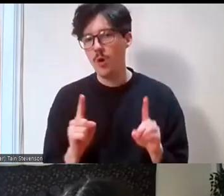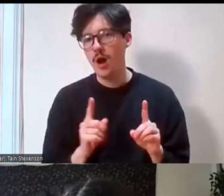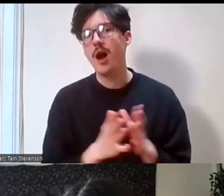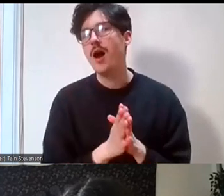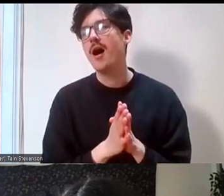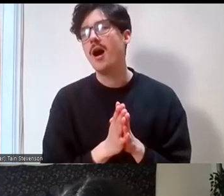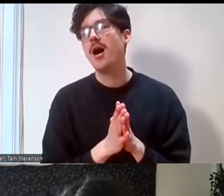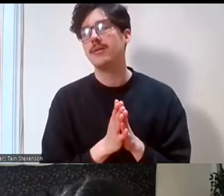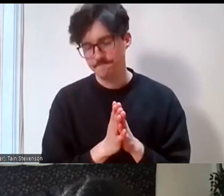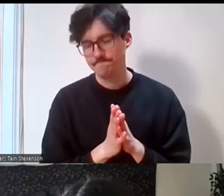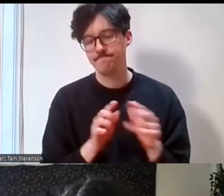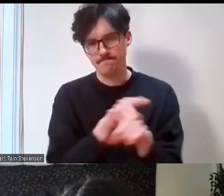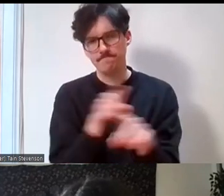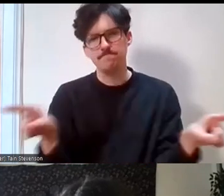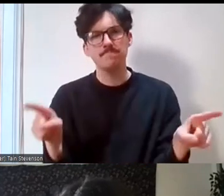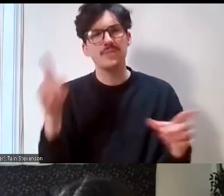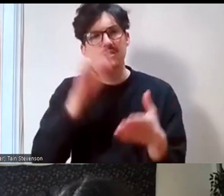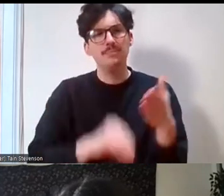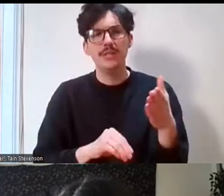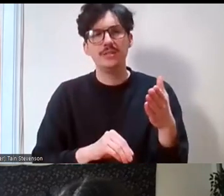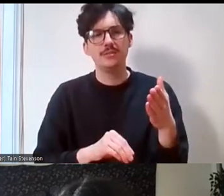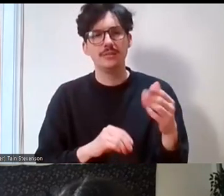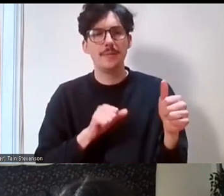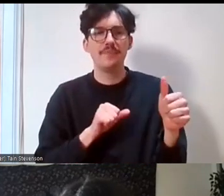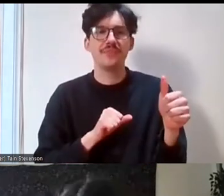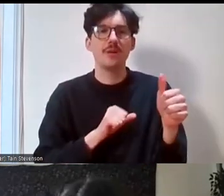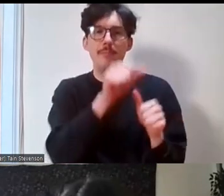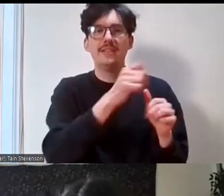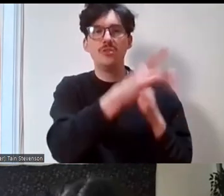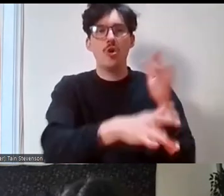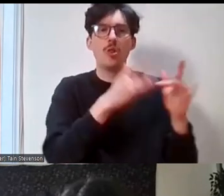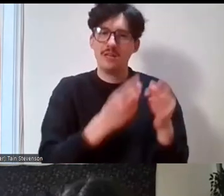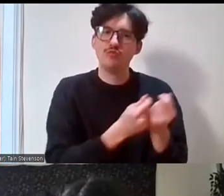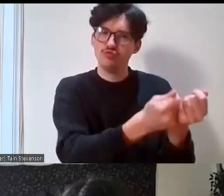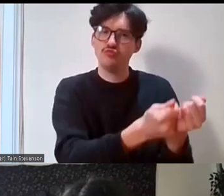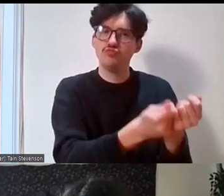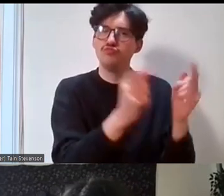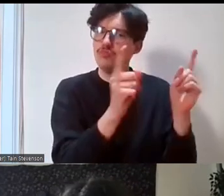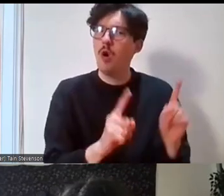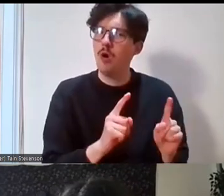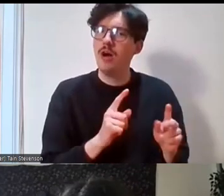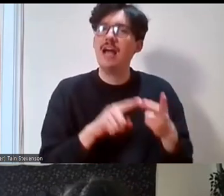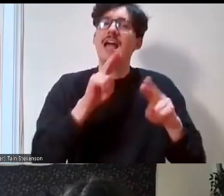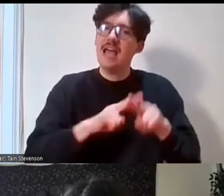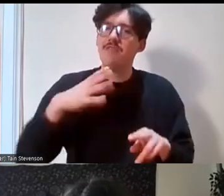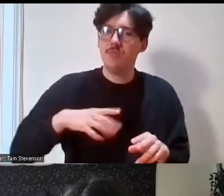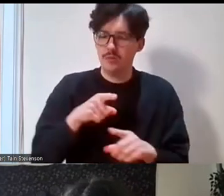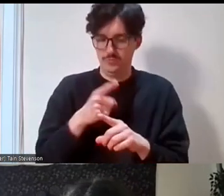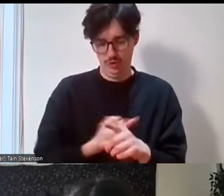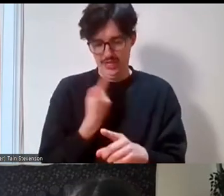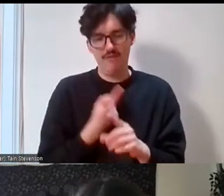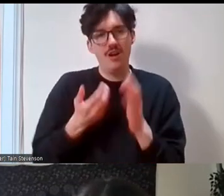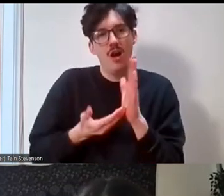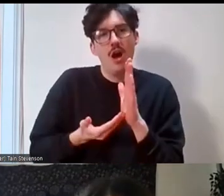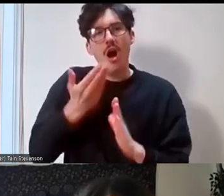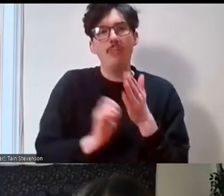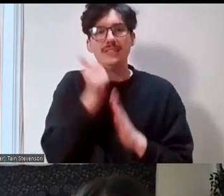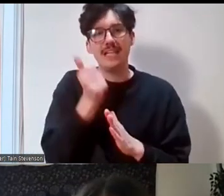‘from your experience, what are the best online resources to upskill yourself in inclusive